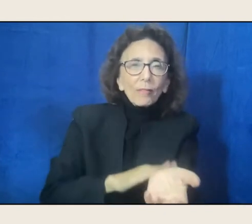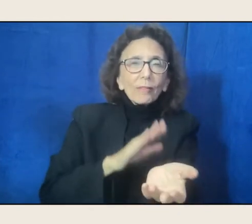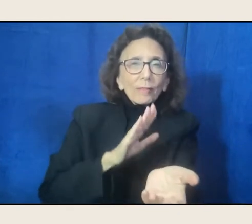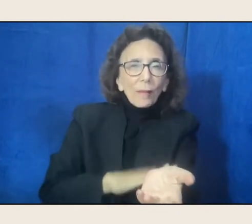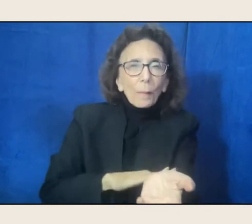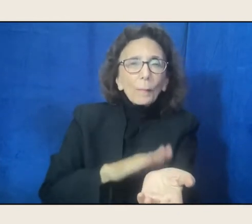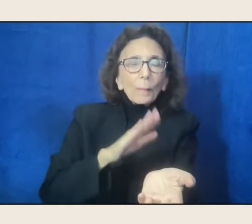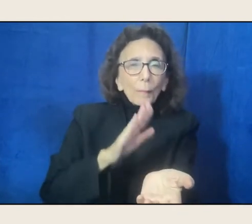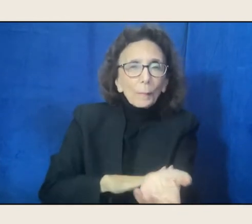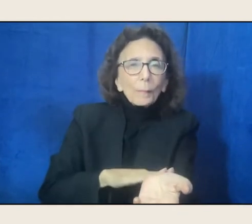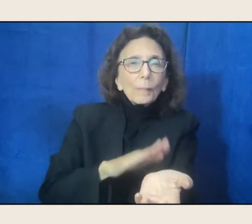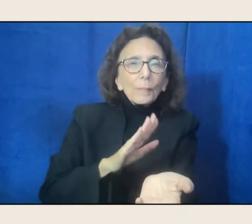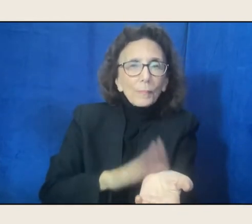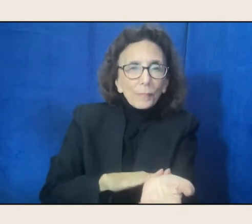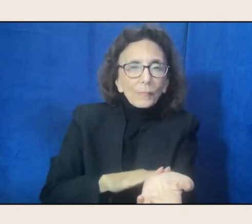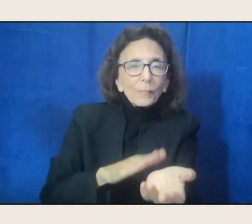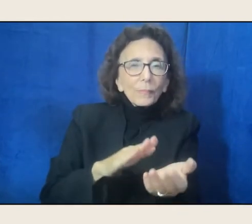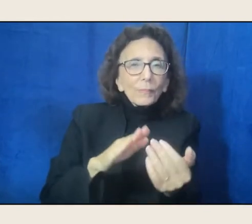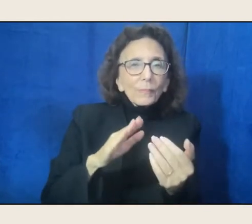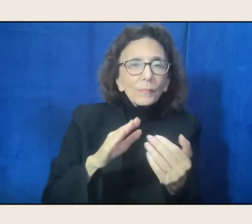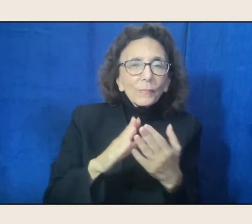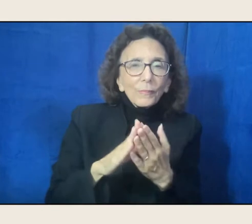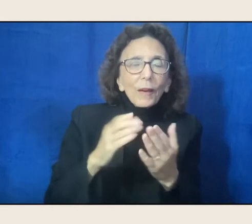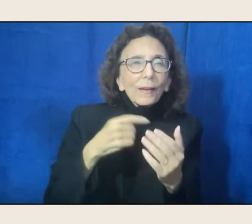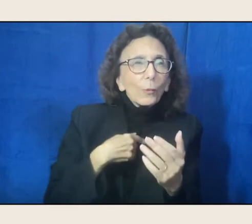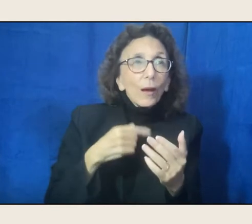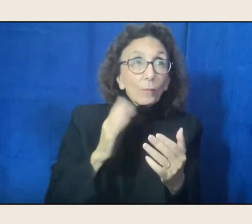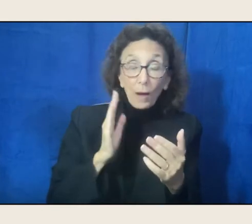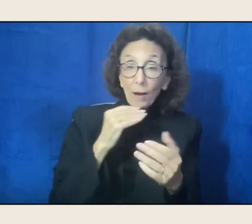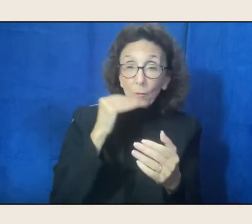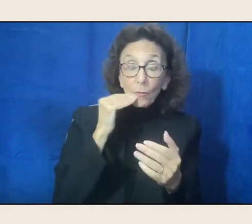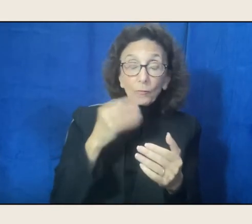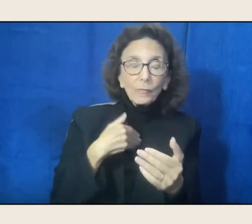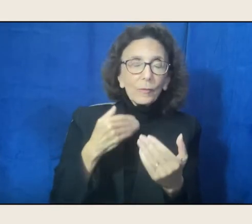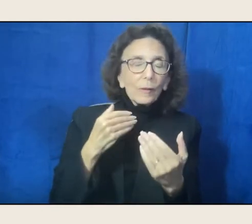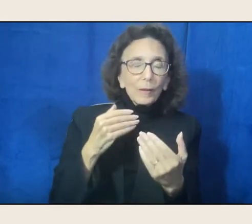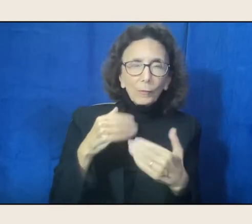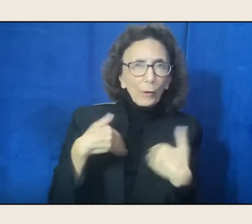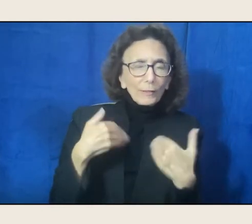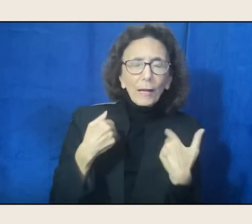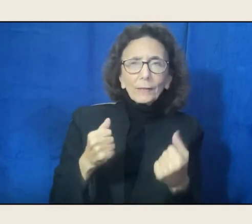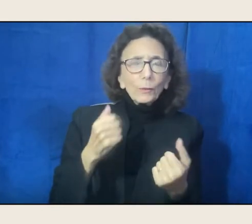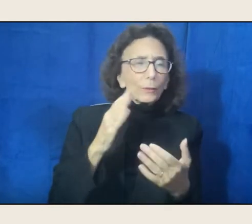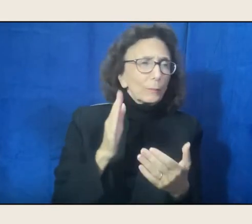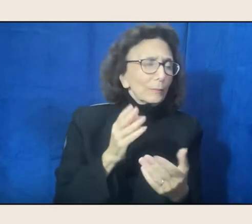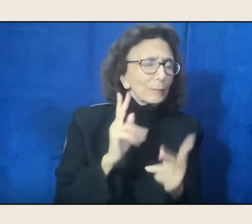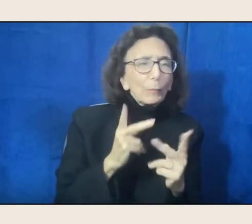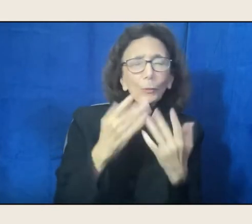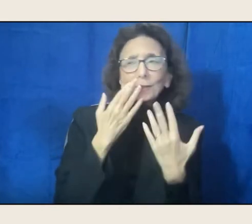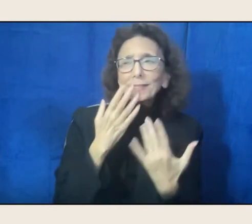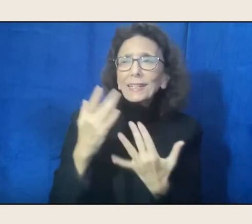and there was a lot of singing in our house in those early years, and musicians coming to our house,